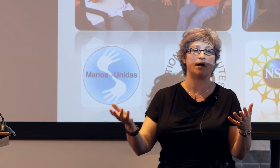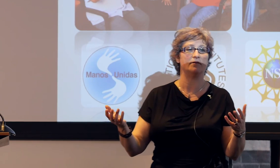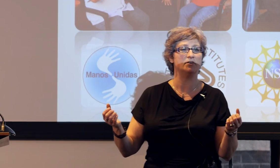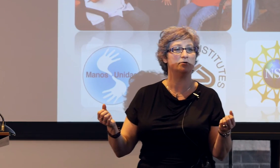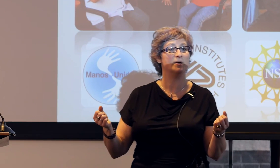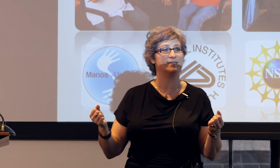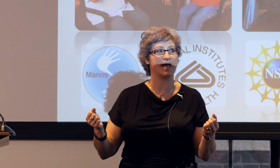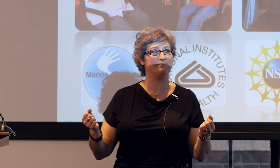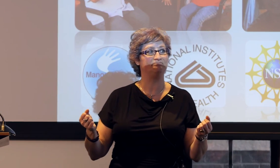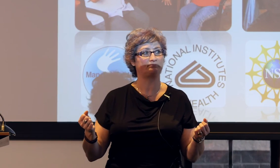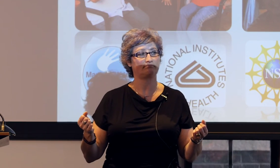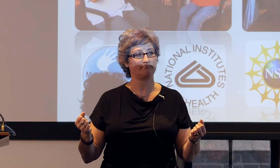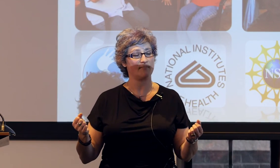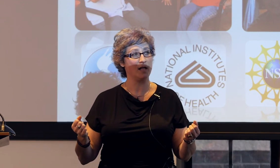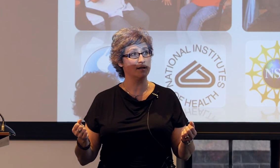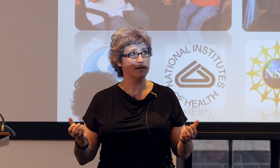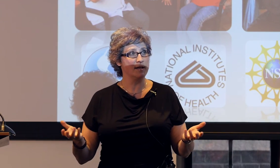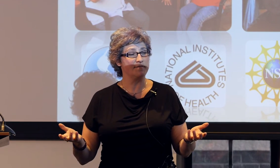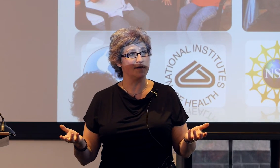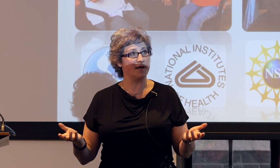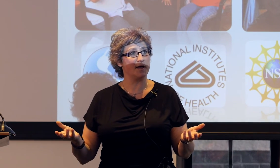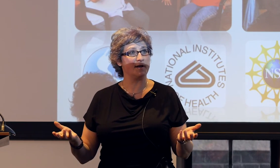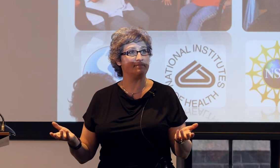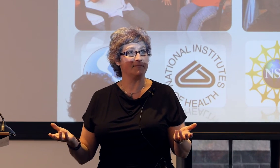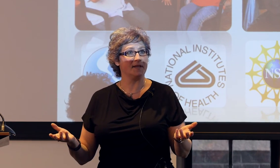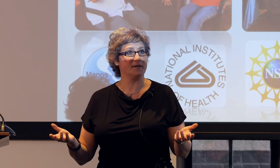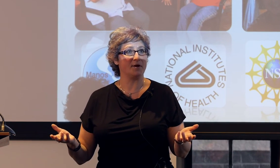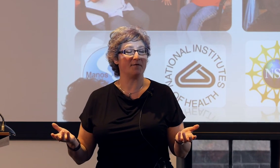all of you, is that the biggest proponents of